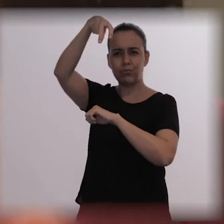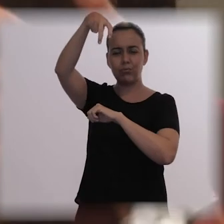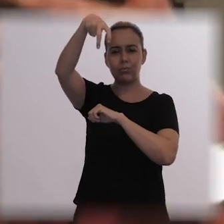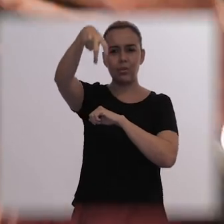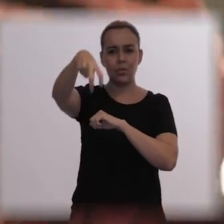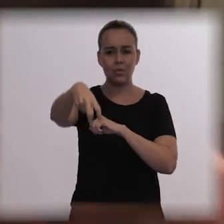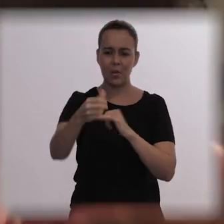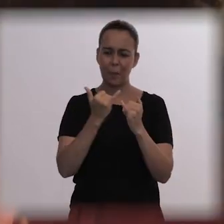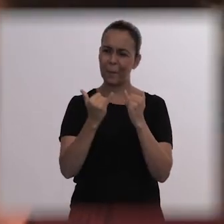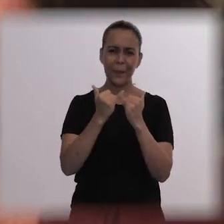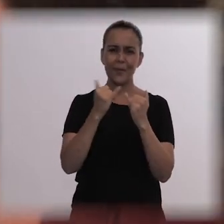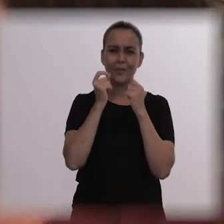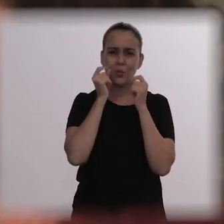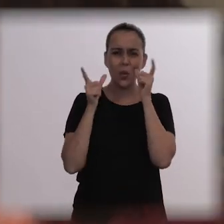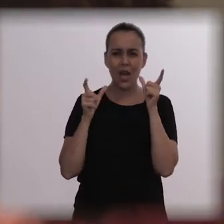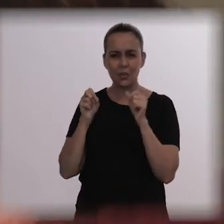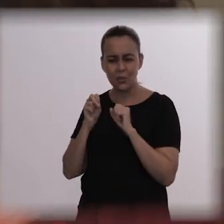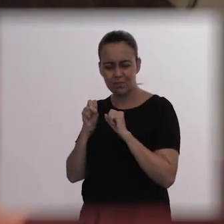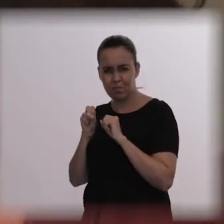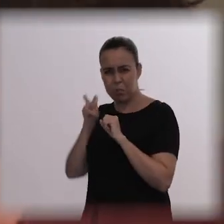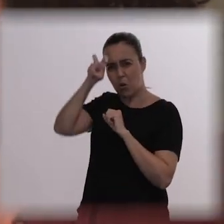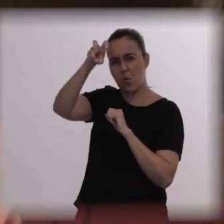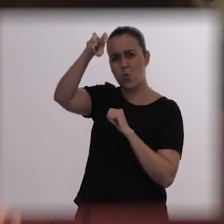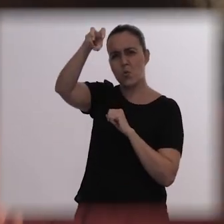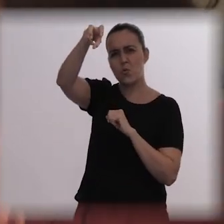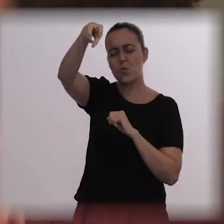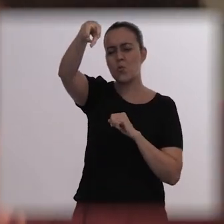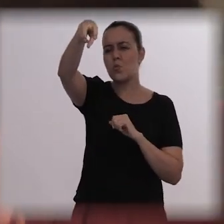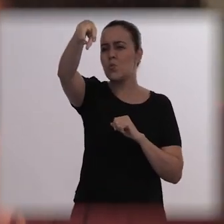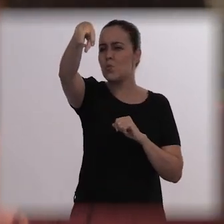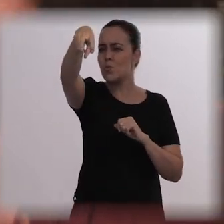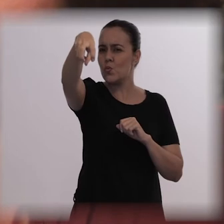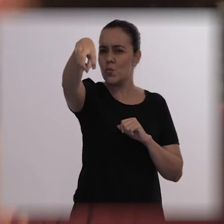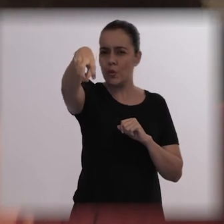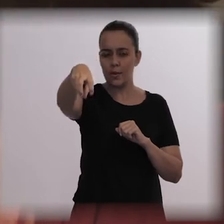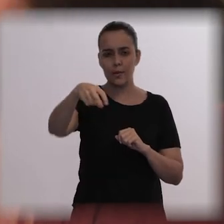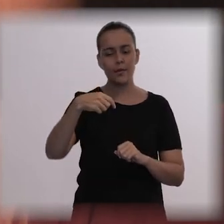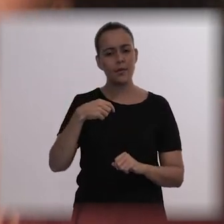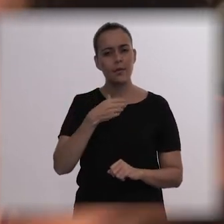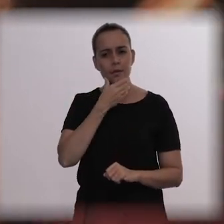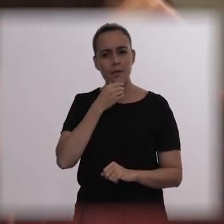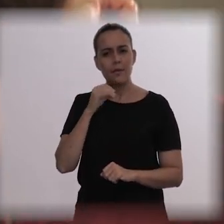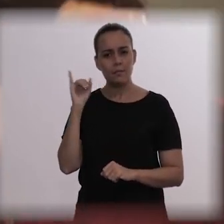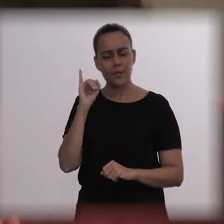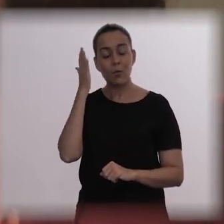jumped off, jumped very high, he was very determined, he opened that window at once,